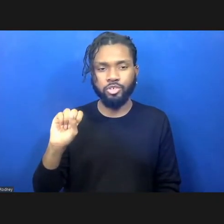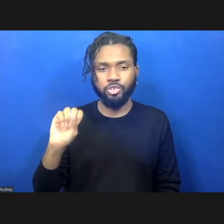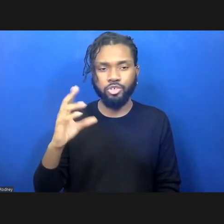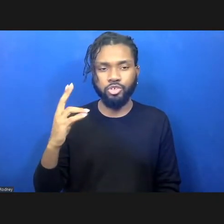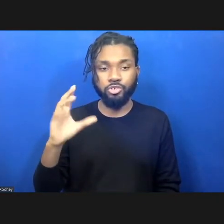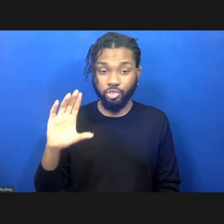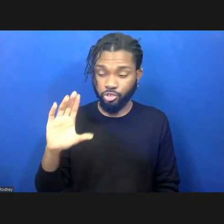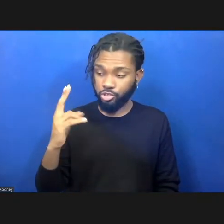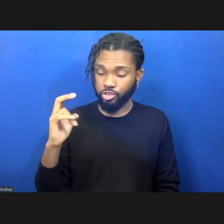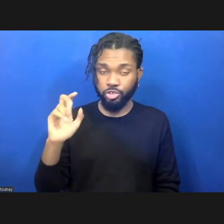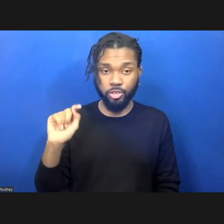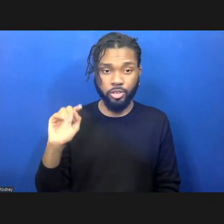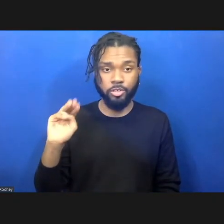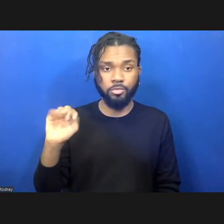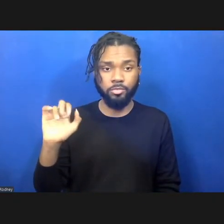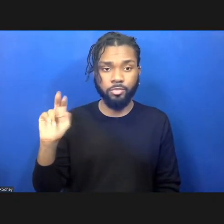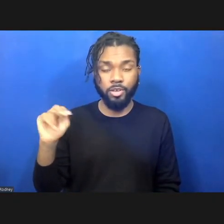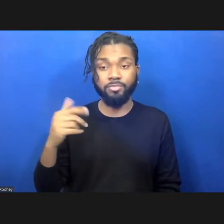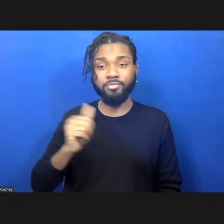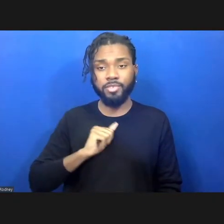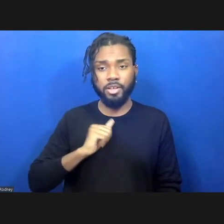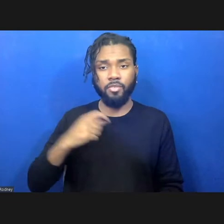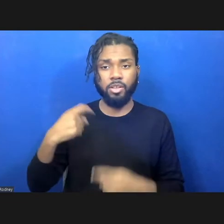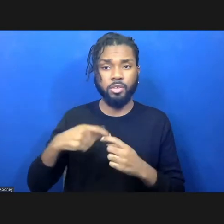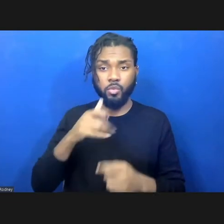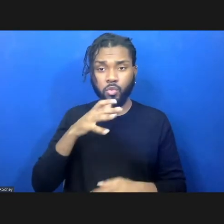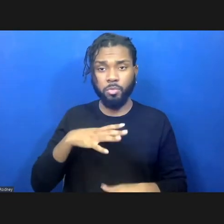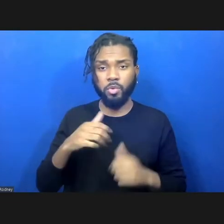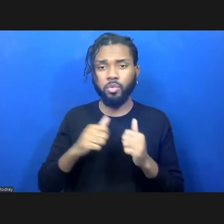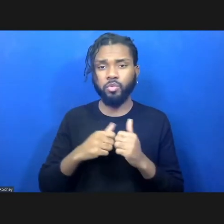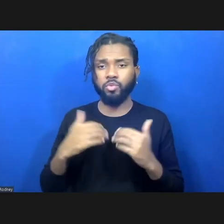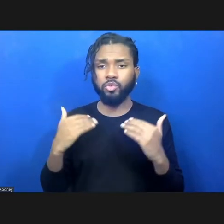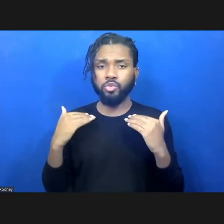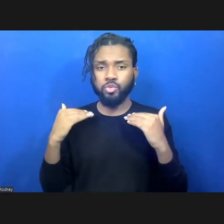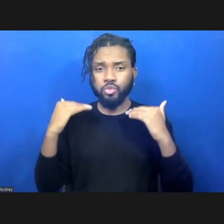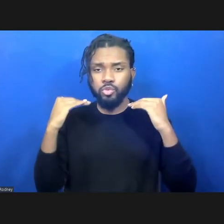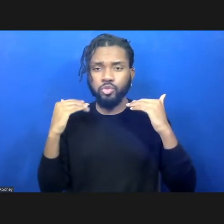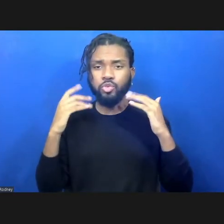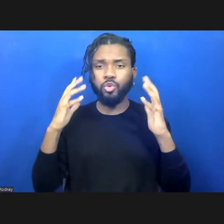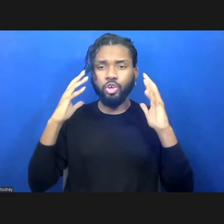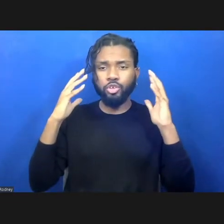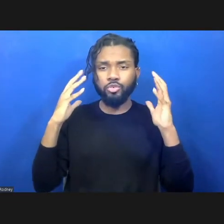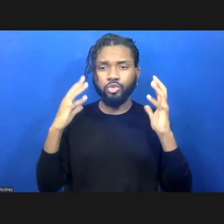I am a Latina woman with short, curly, salt-and-pepper hair in a red sweater